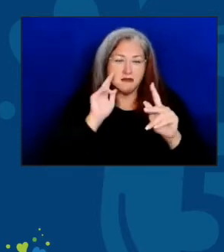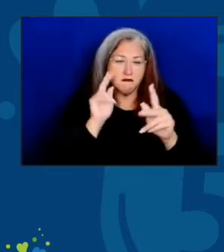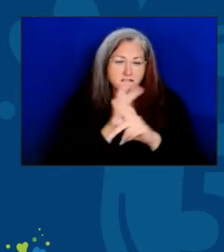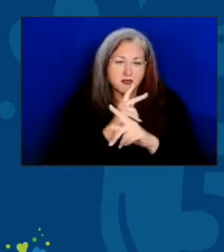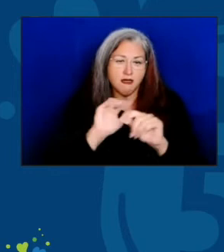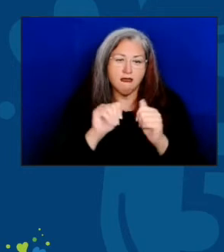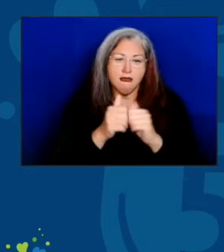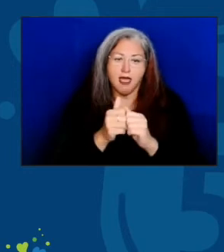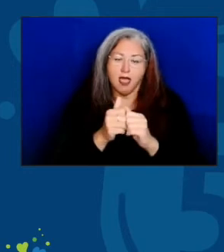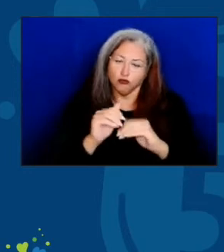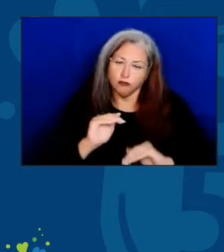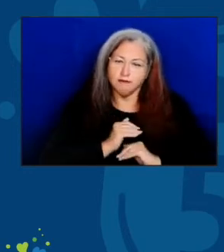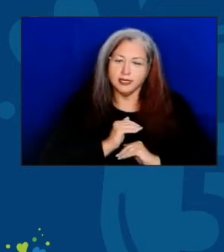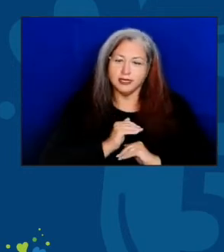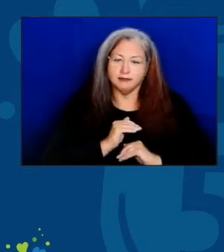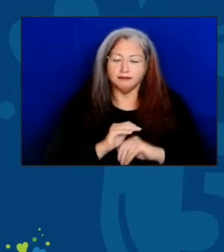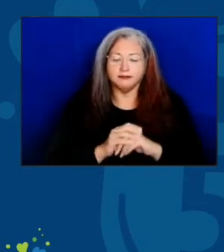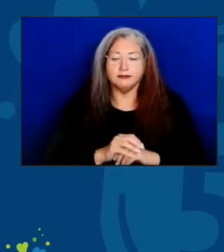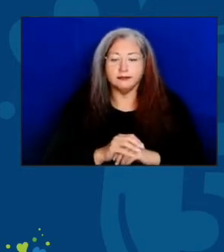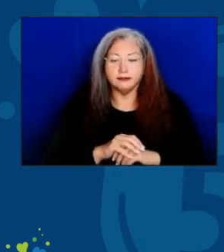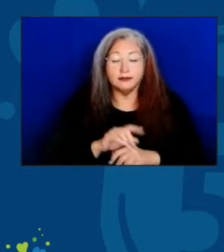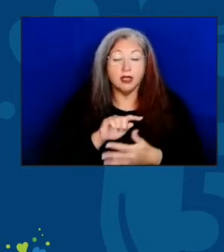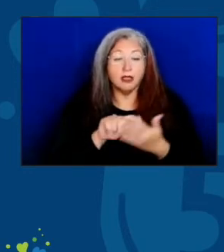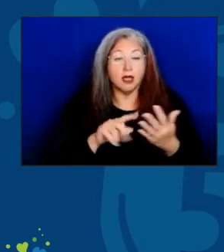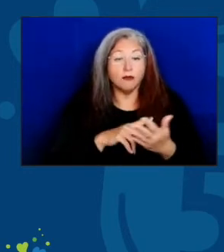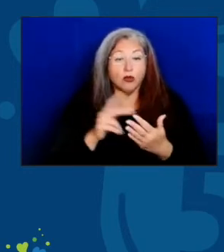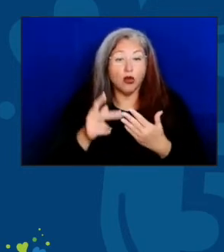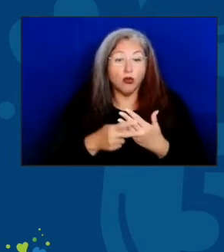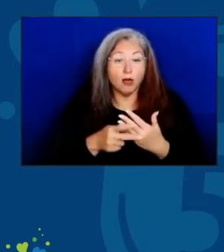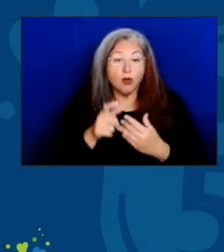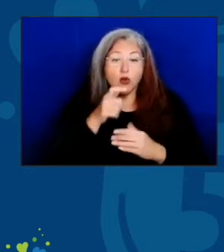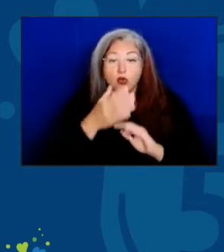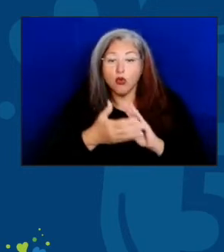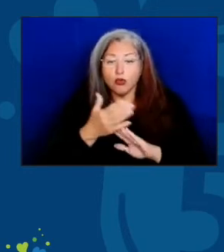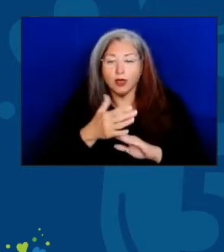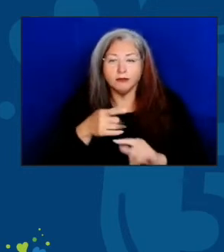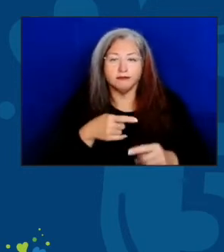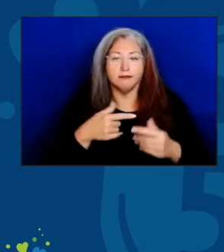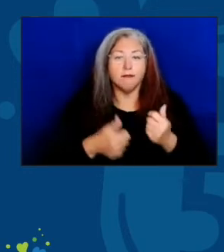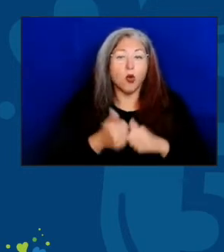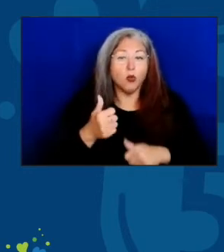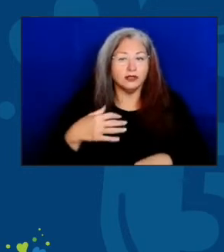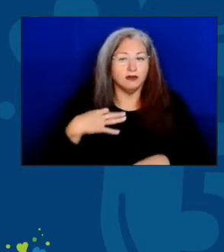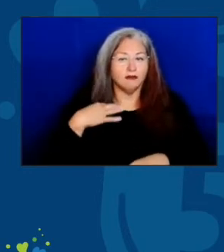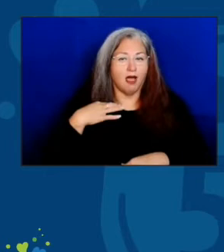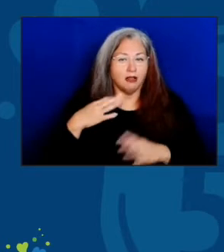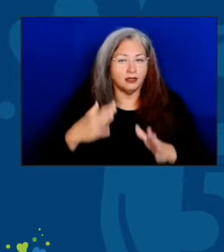These programs are largely staffed by volunteers. And many, many people generously donate